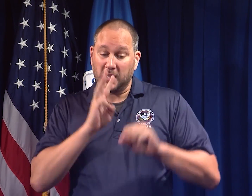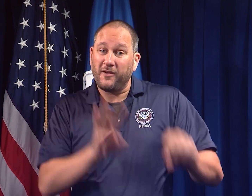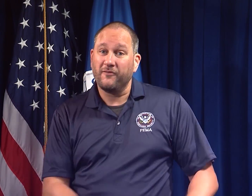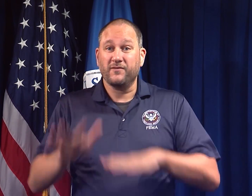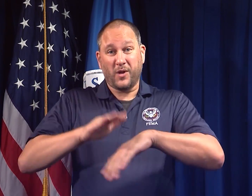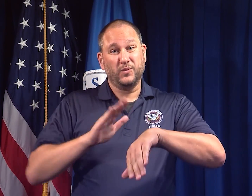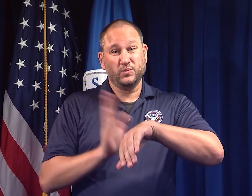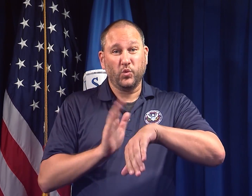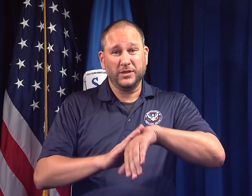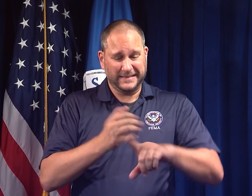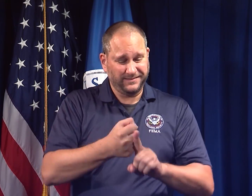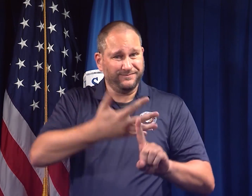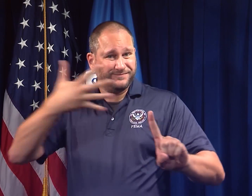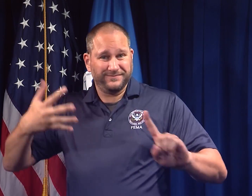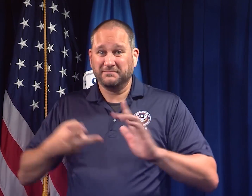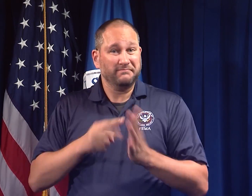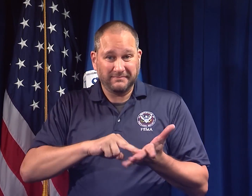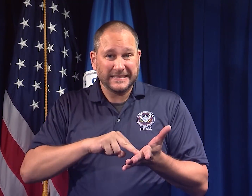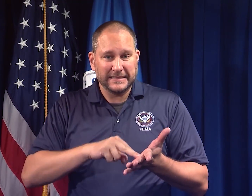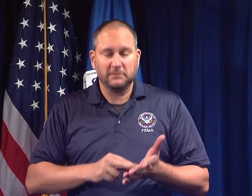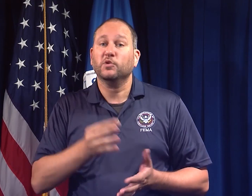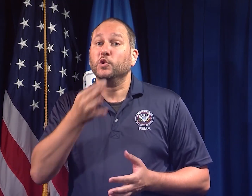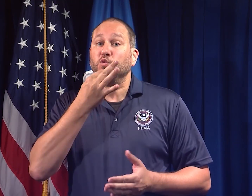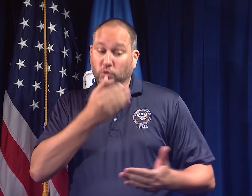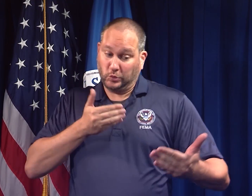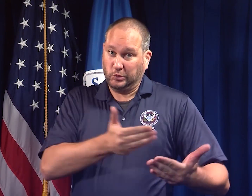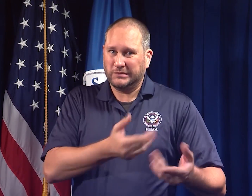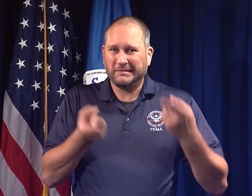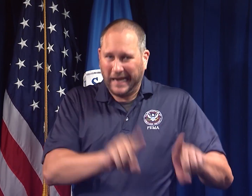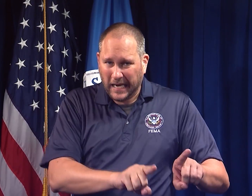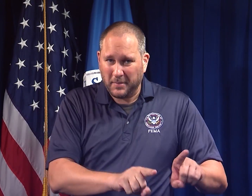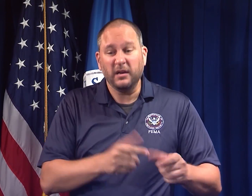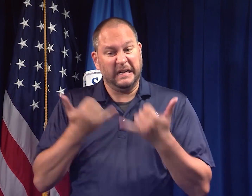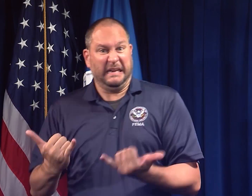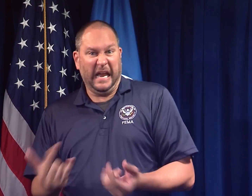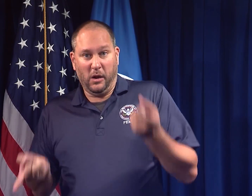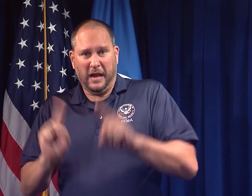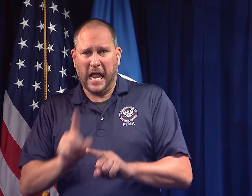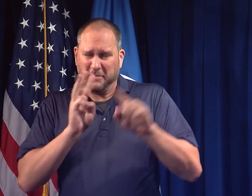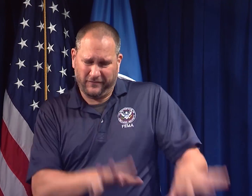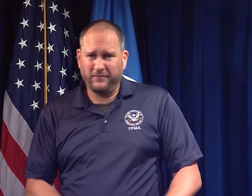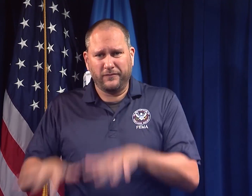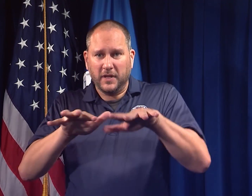A Flood Warning is issued when flooding is imminent or occurring.